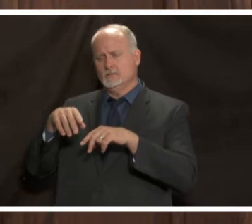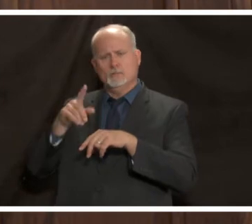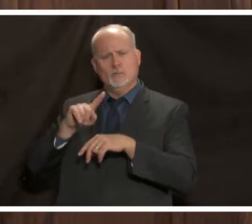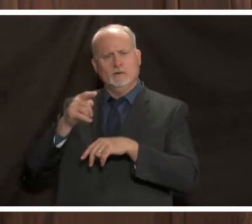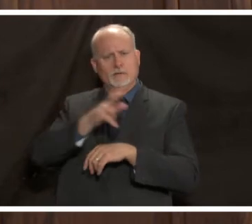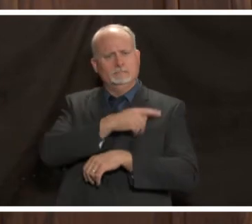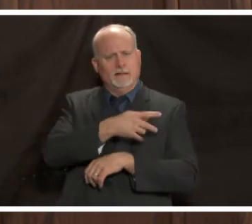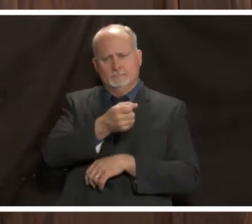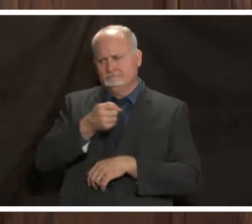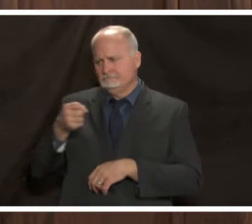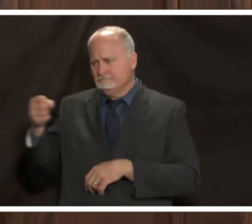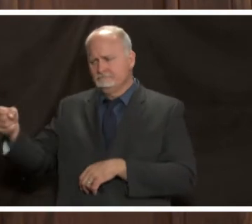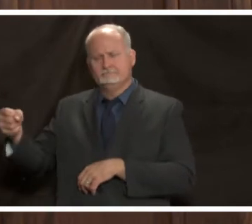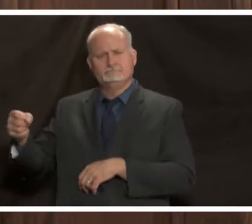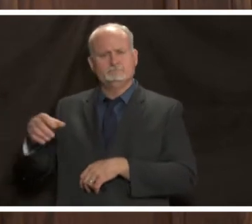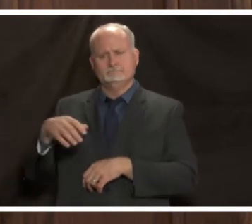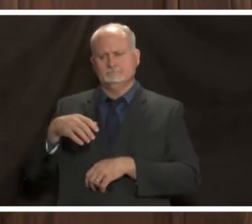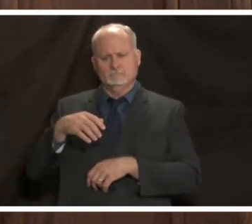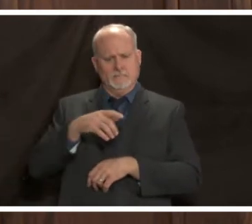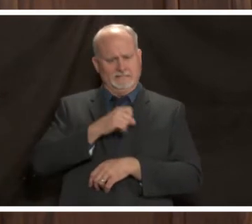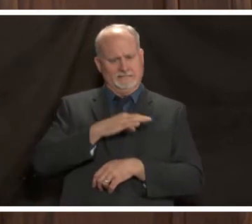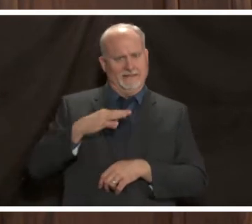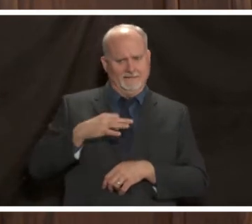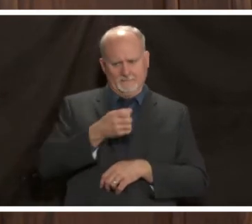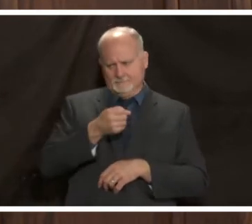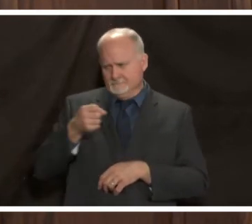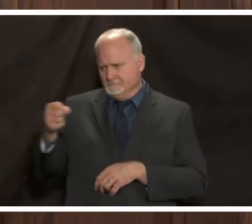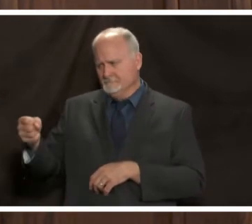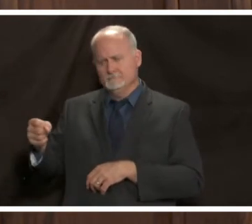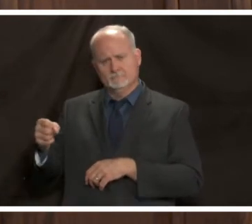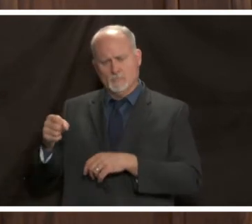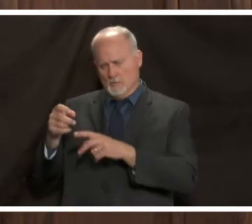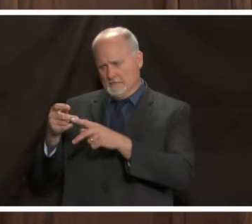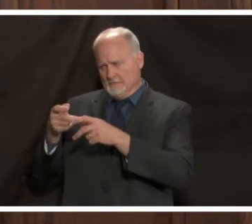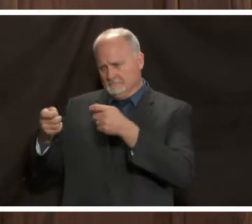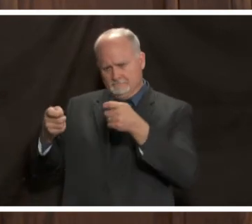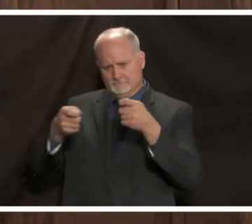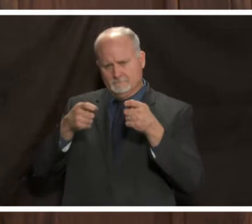about where we put patients with different types of illnesses including covid so that's something